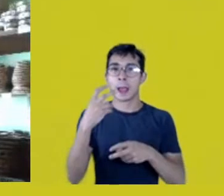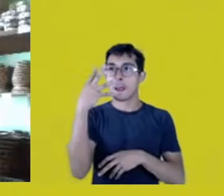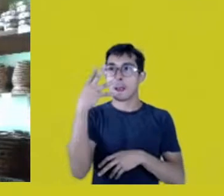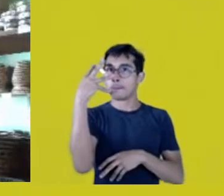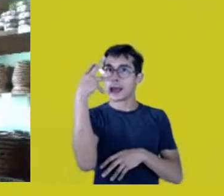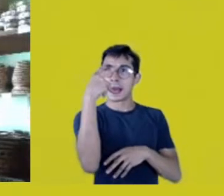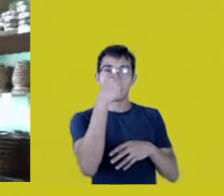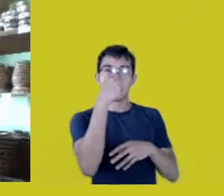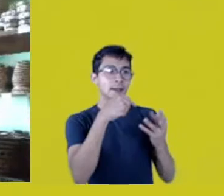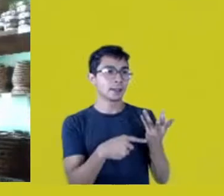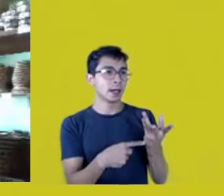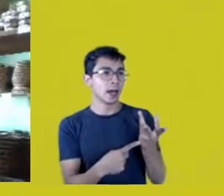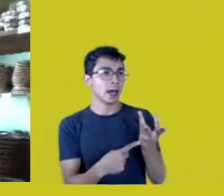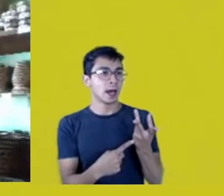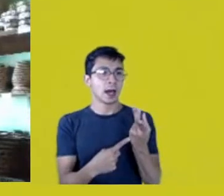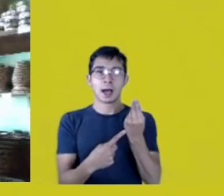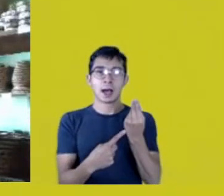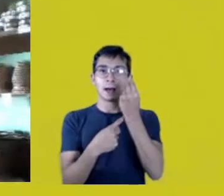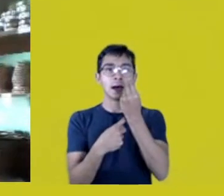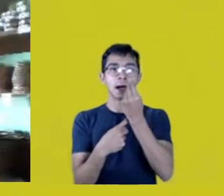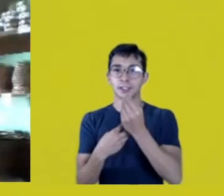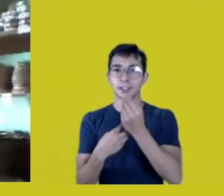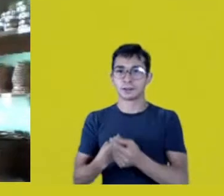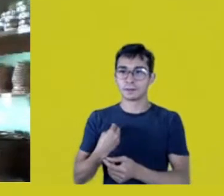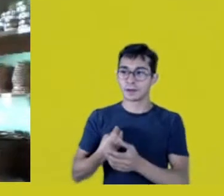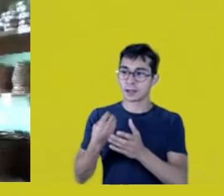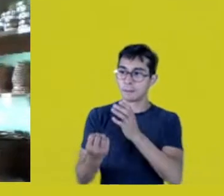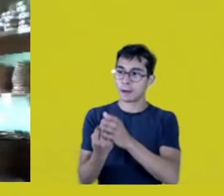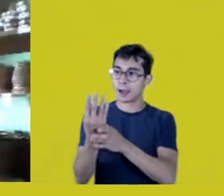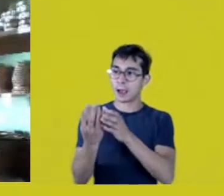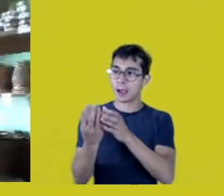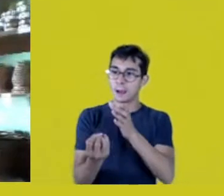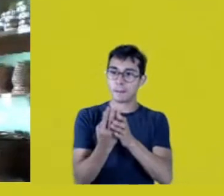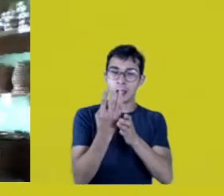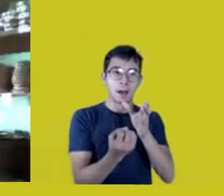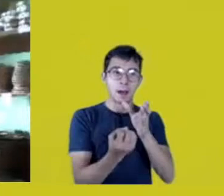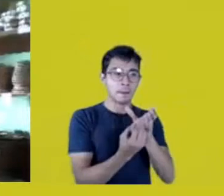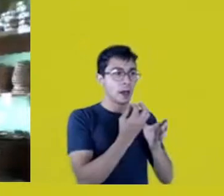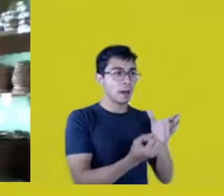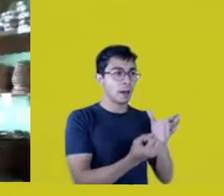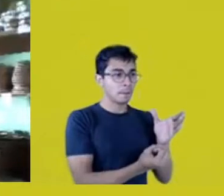good living, as the Natives say,